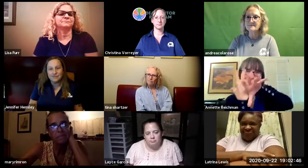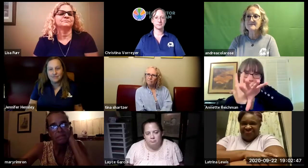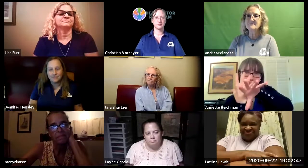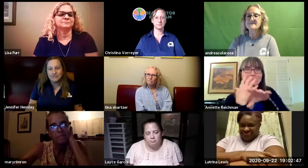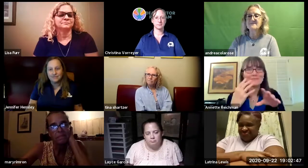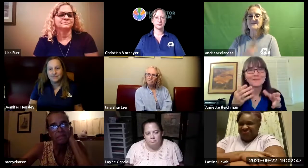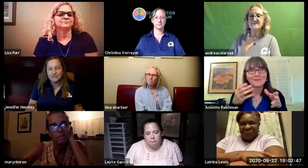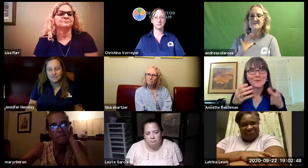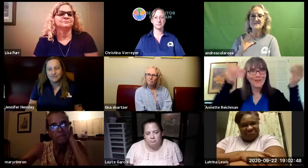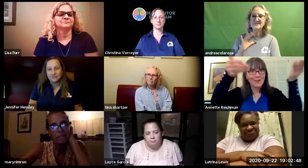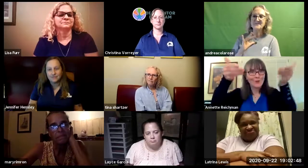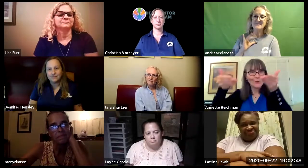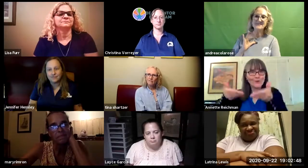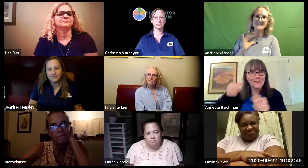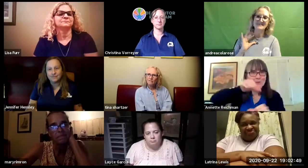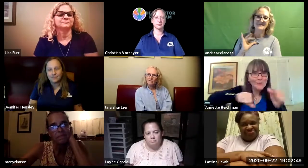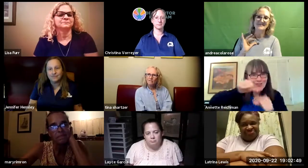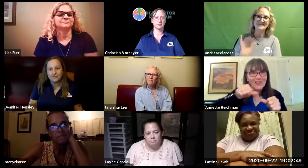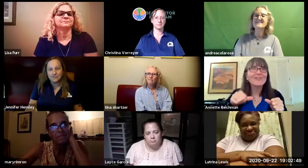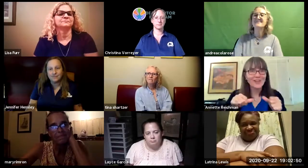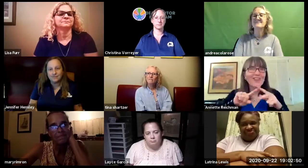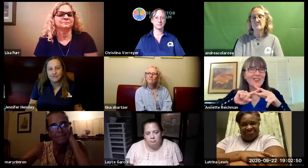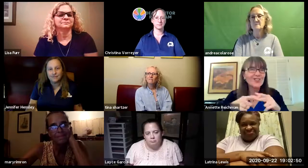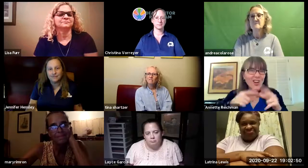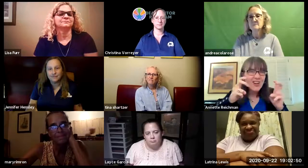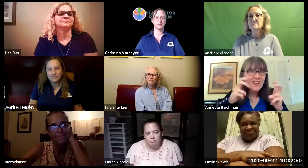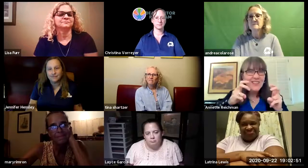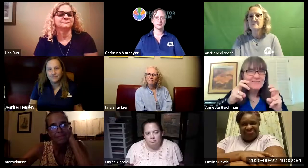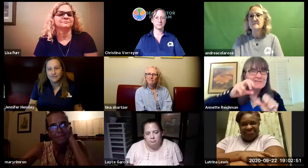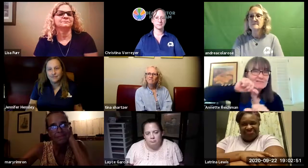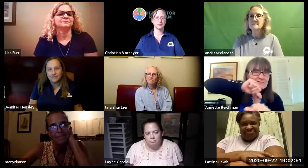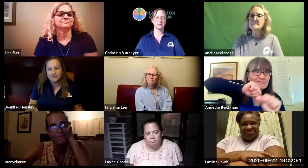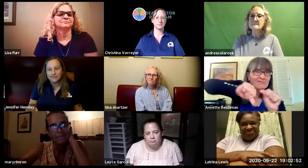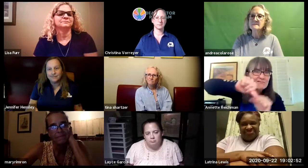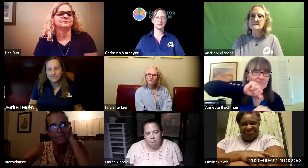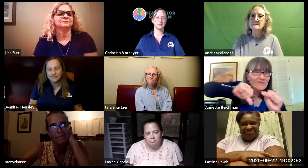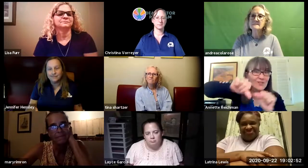are figuring out how to use